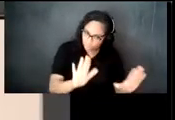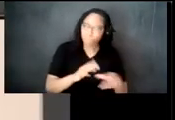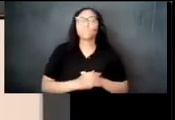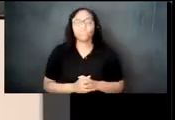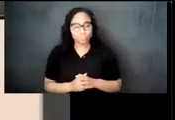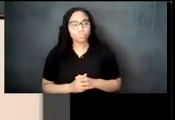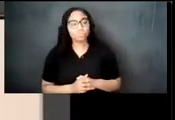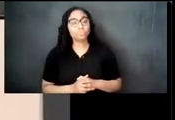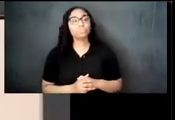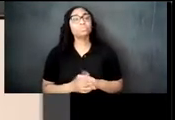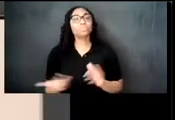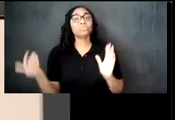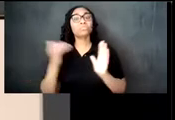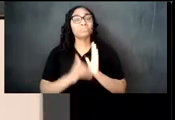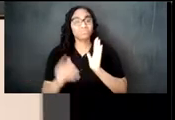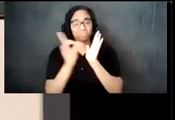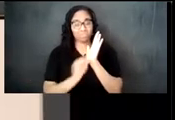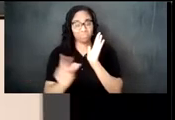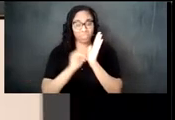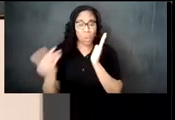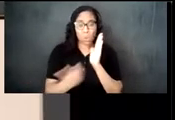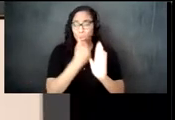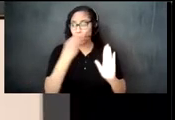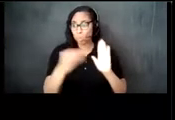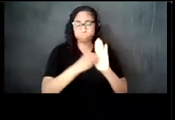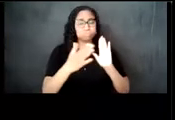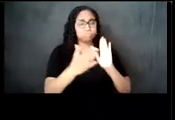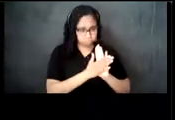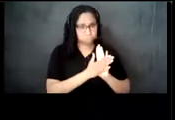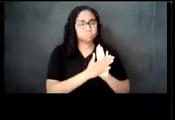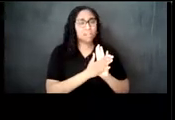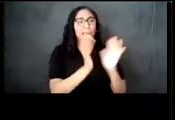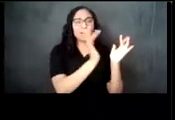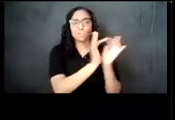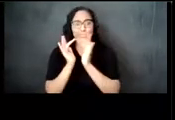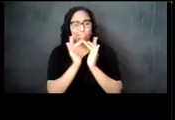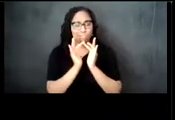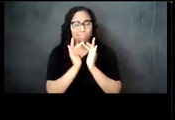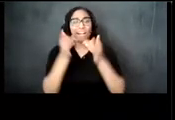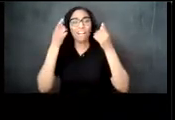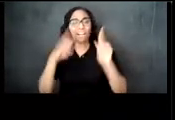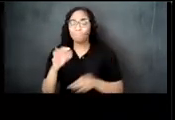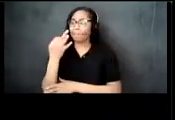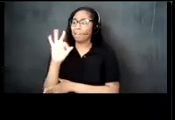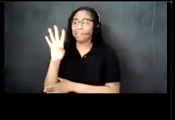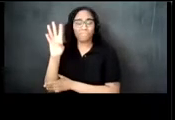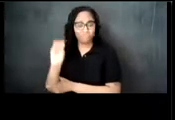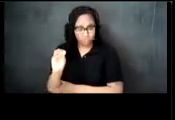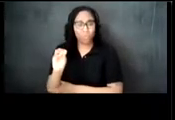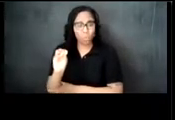new entries from readers and correspondents the 1940 edition contained 15 pitch bird listings